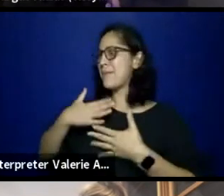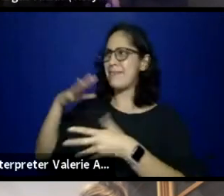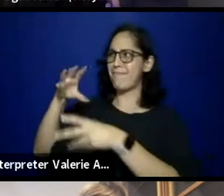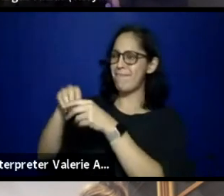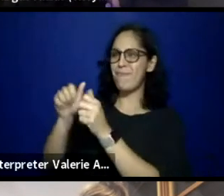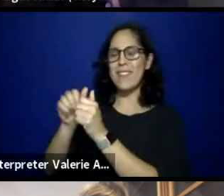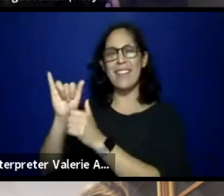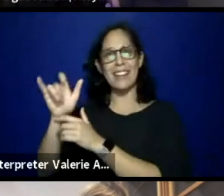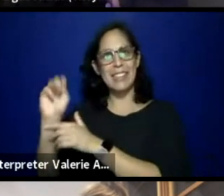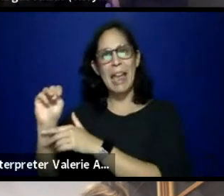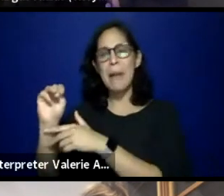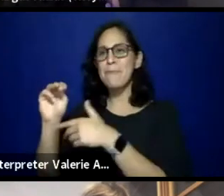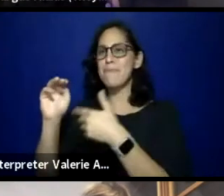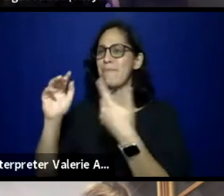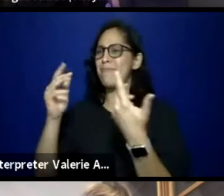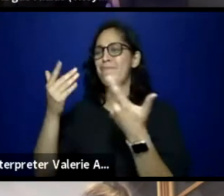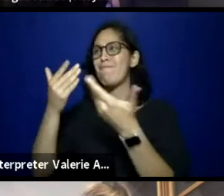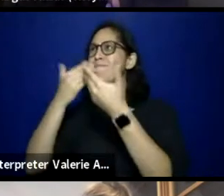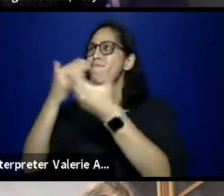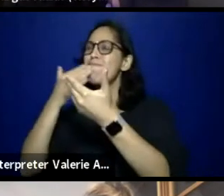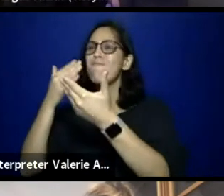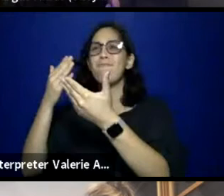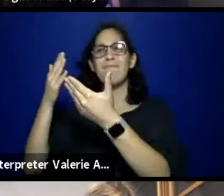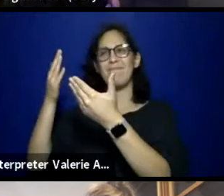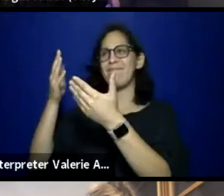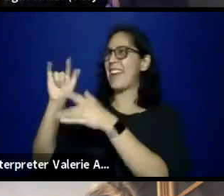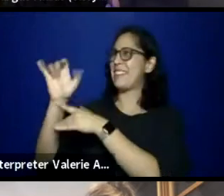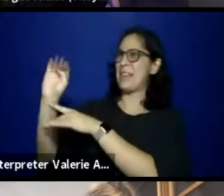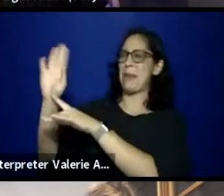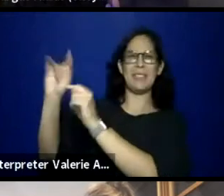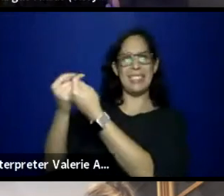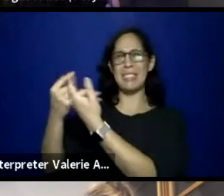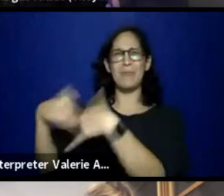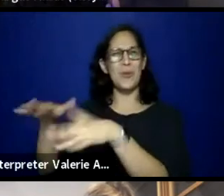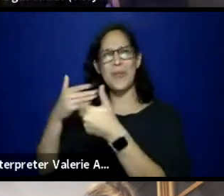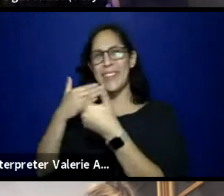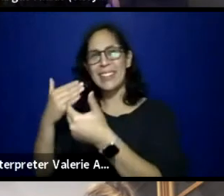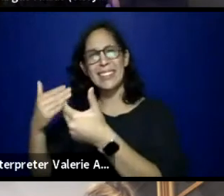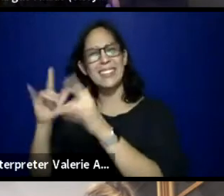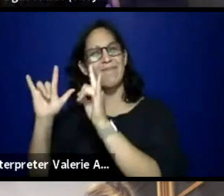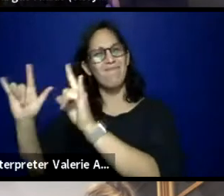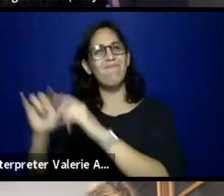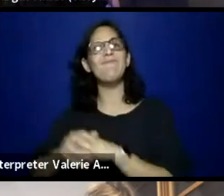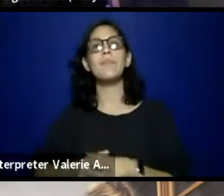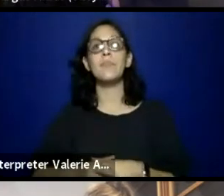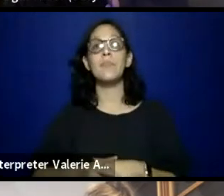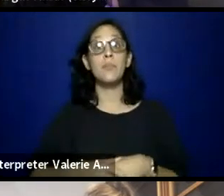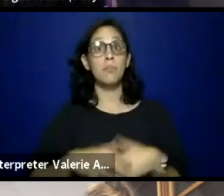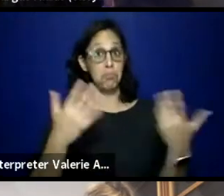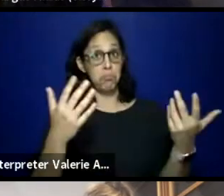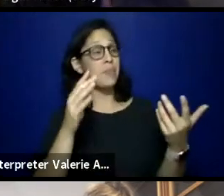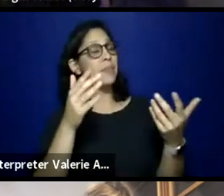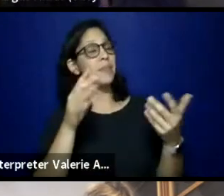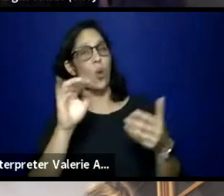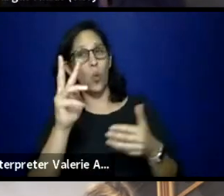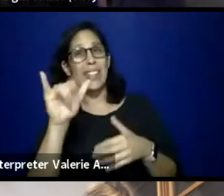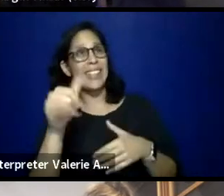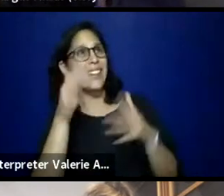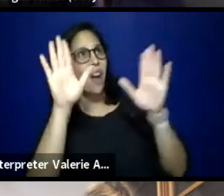and so much thanks to the team over there, everyone. Awesome. Where can people find out more about Juvenilia?